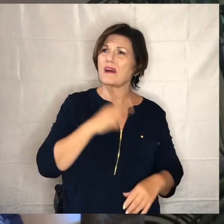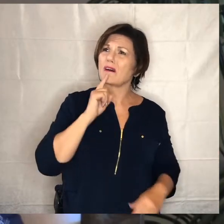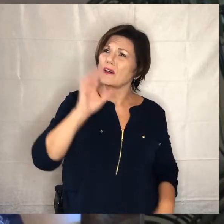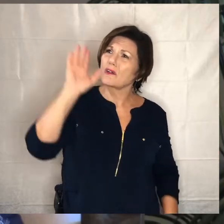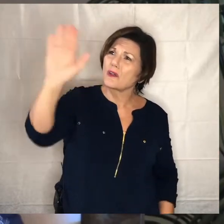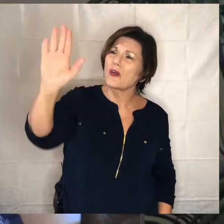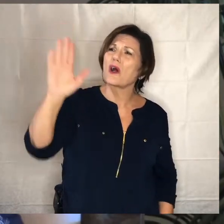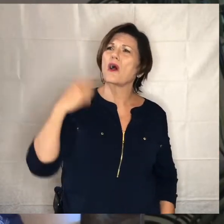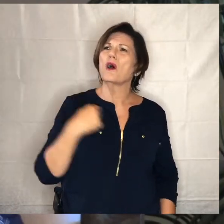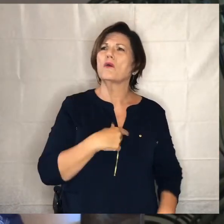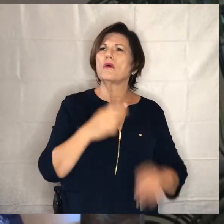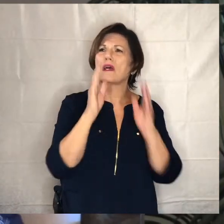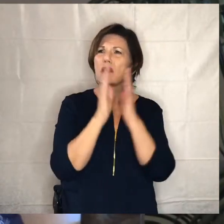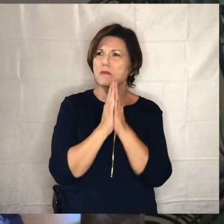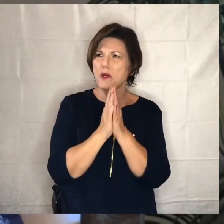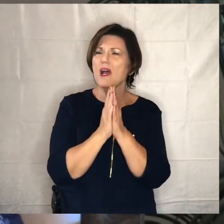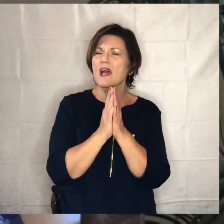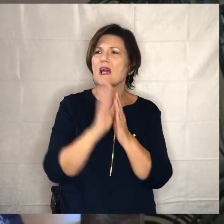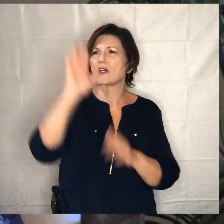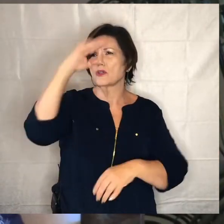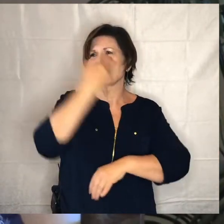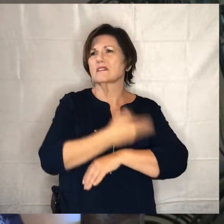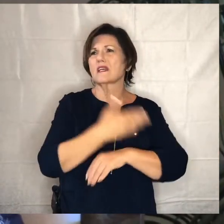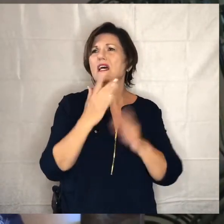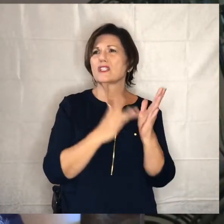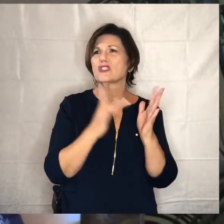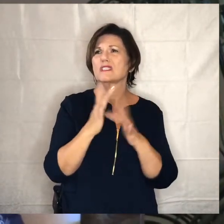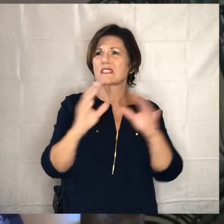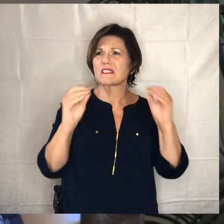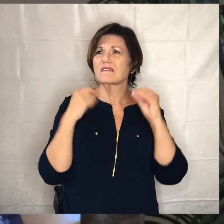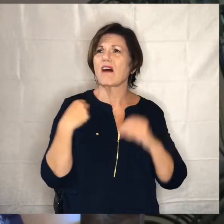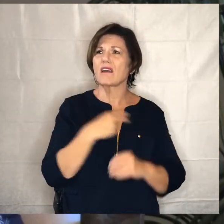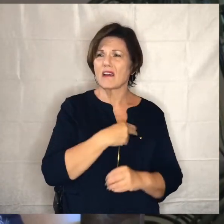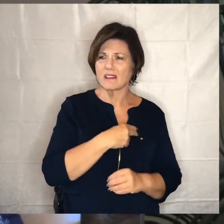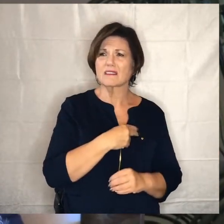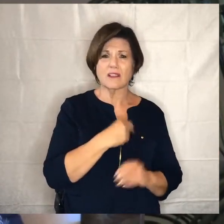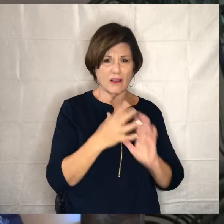pray those words that your son jesus taught us by saying